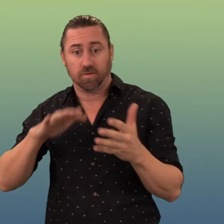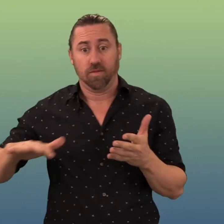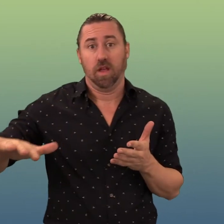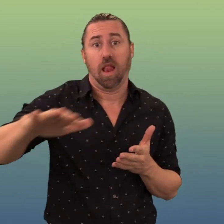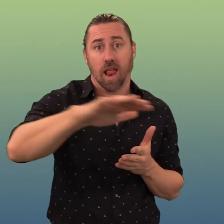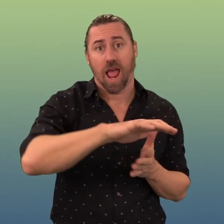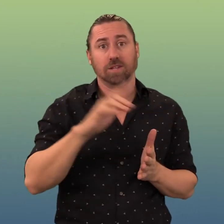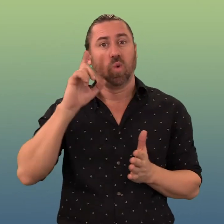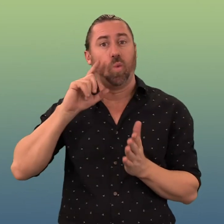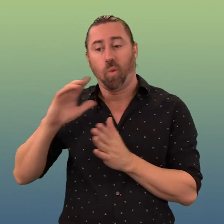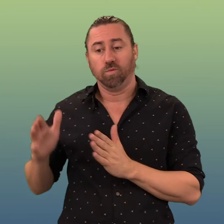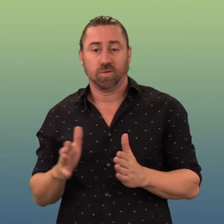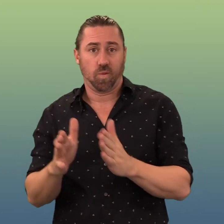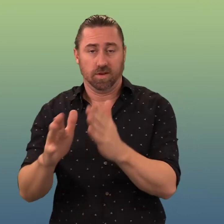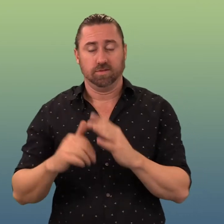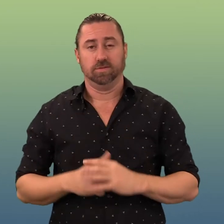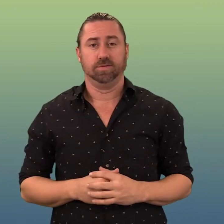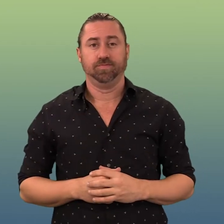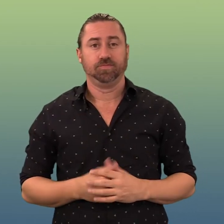and custodians of this land and waterways.